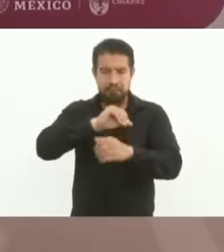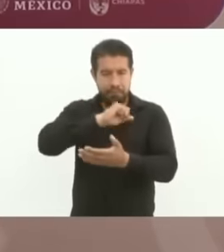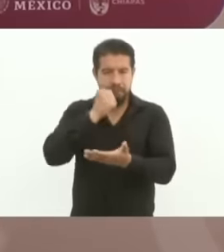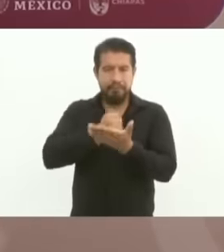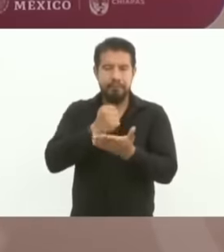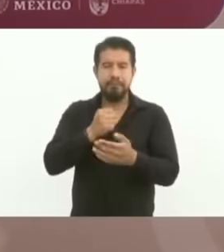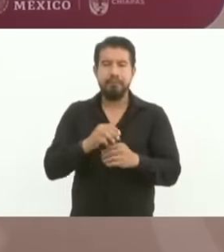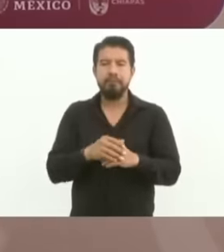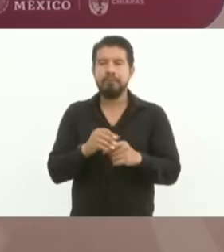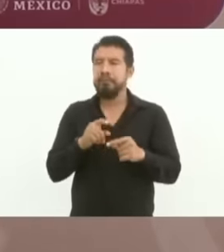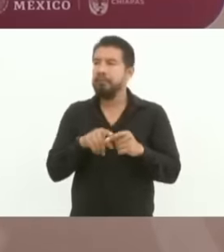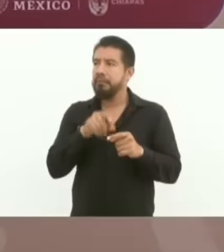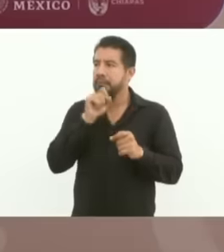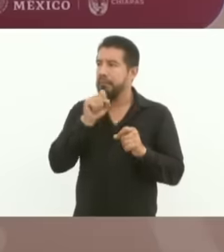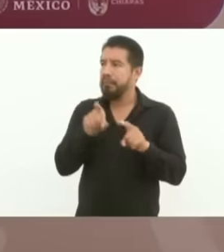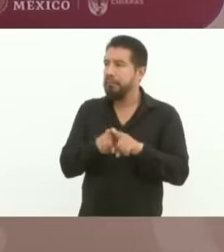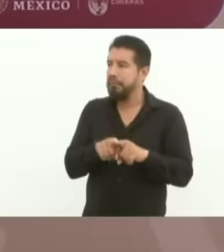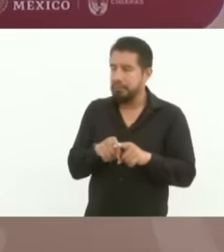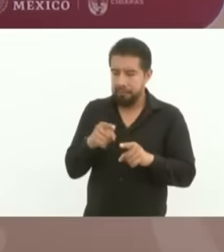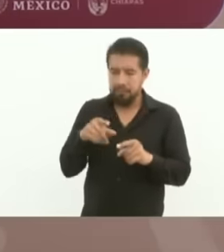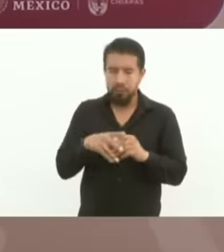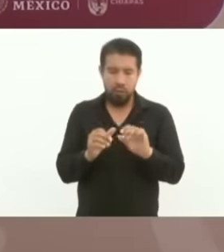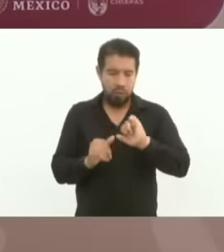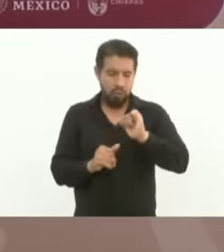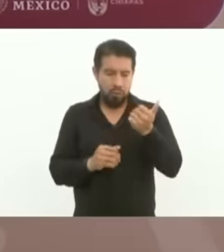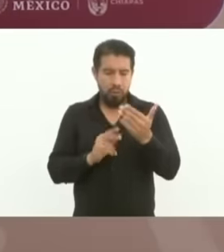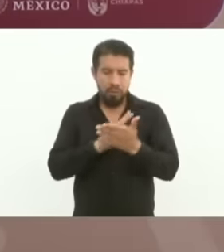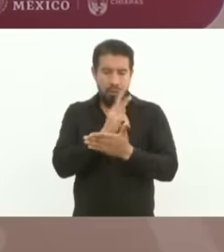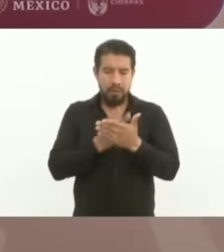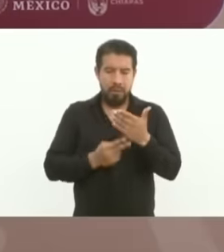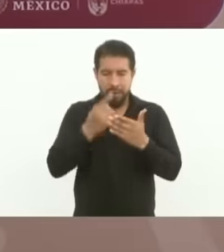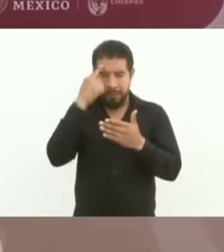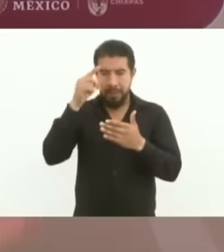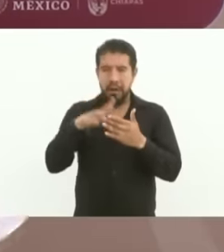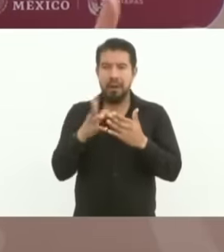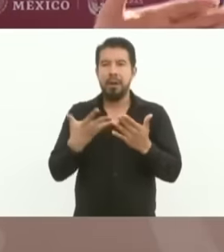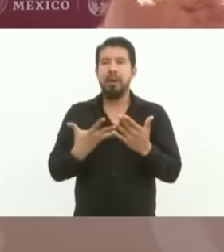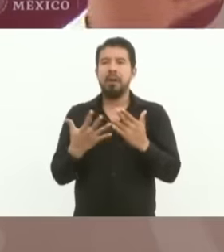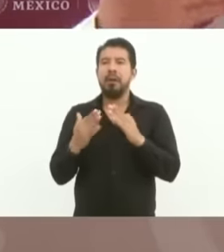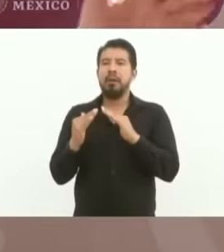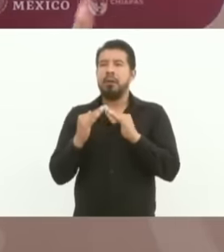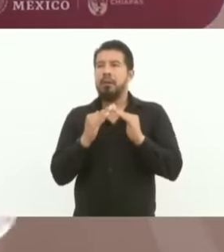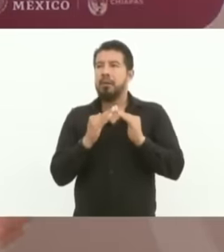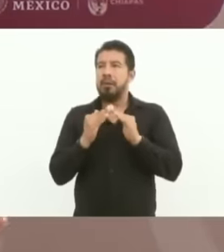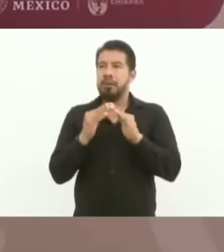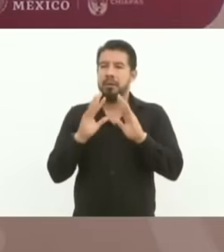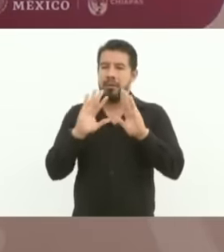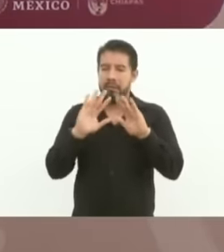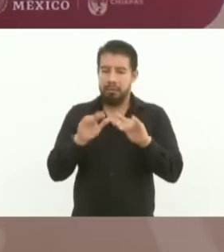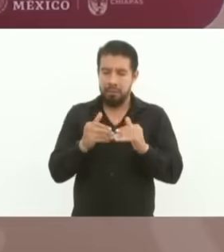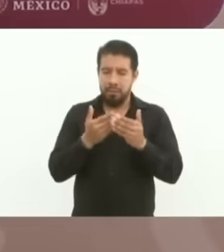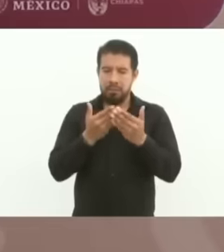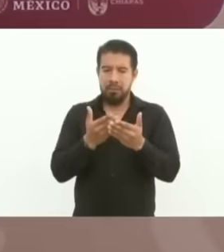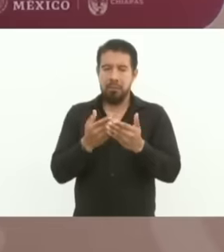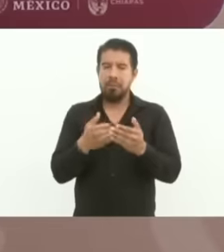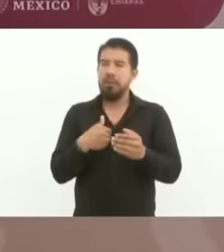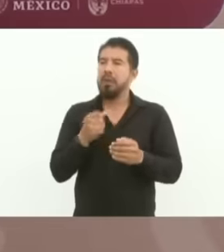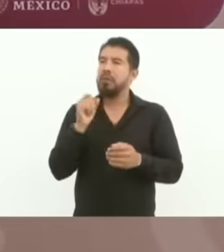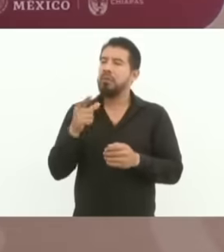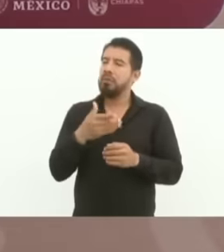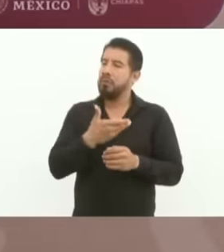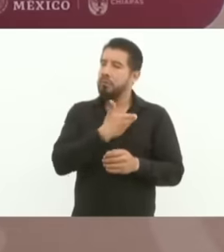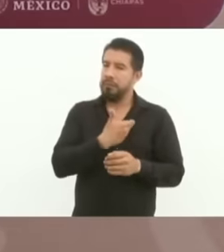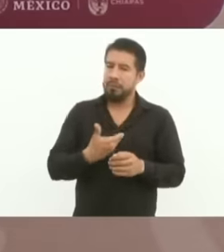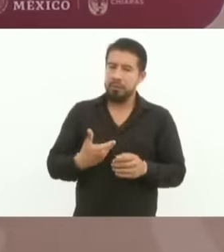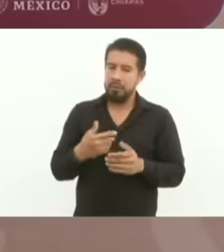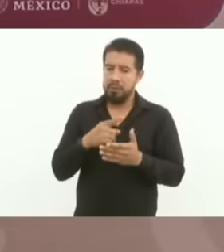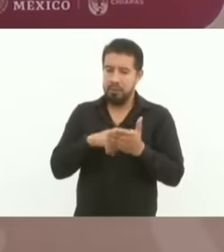go away. to implement a good housing program, this is a proposal from the president-elect